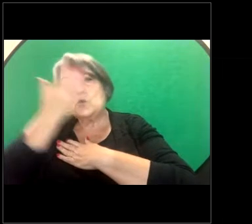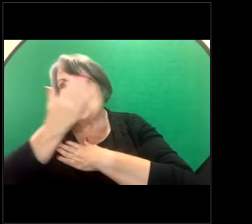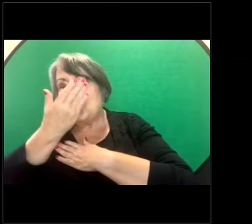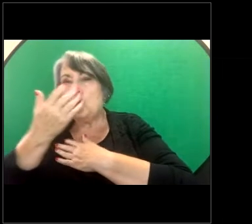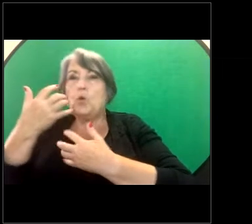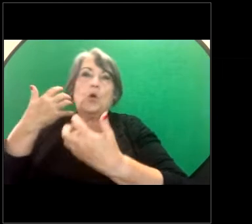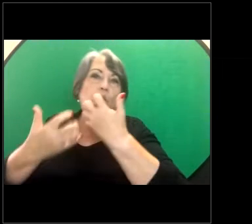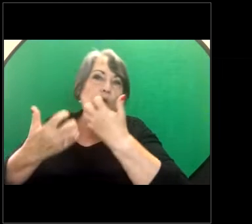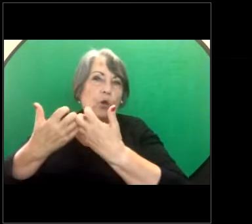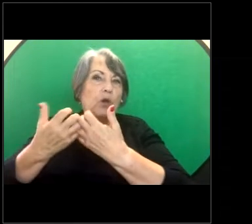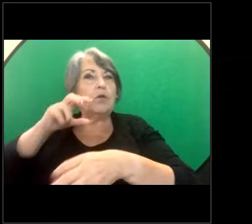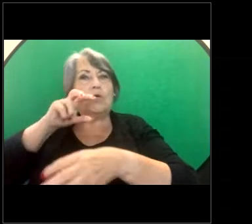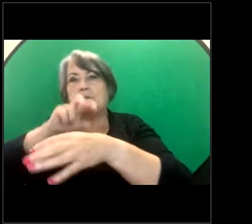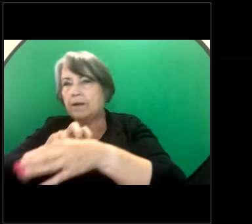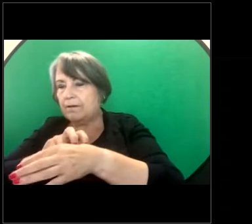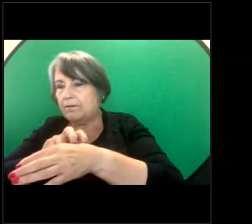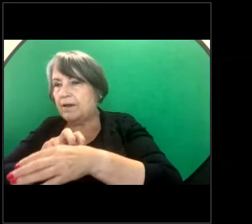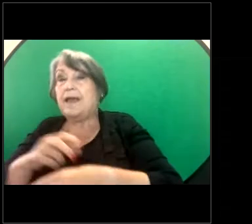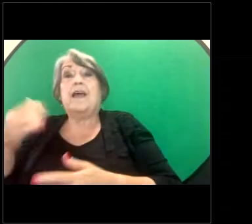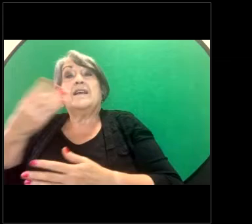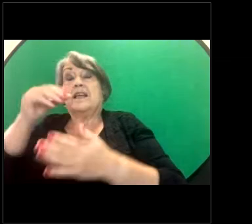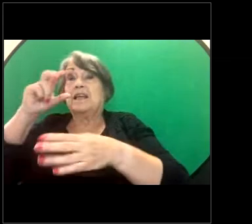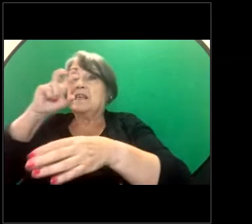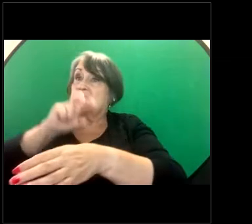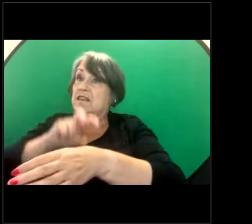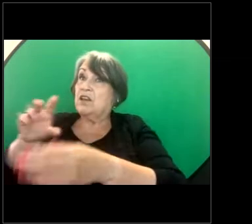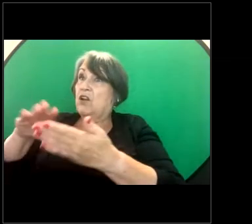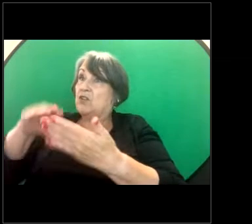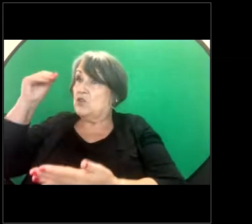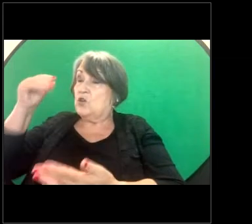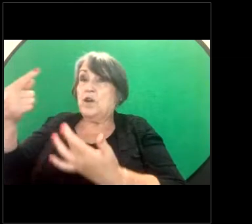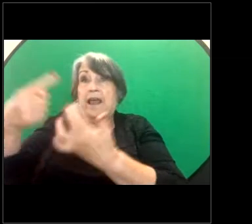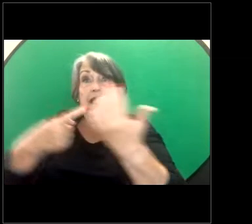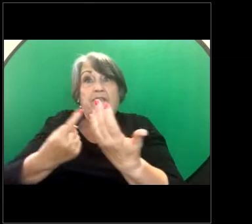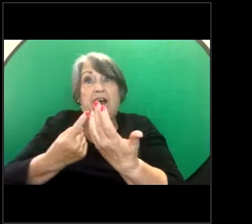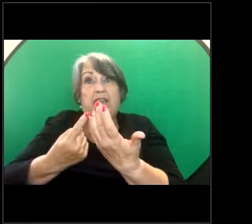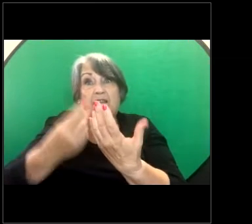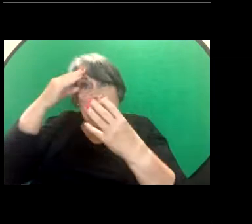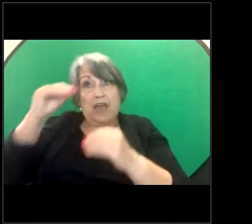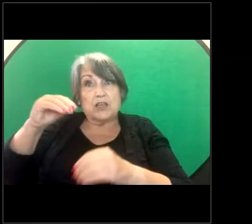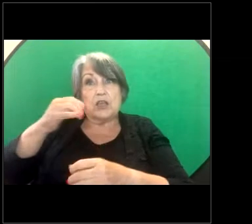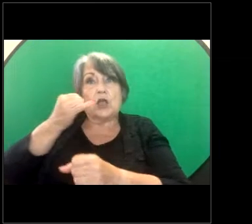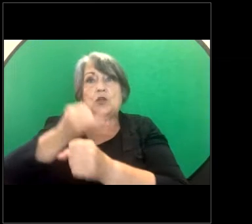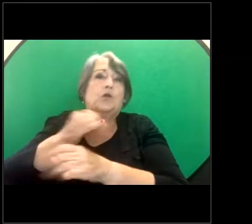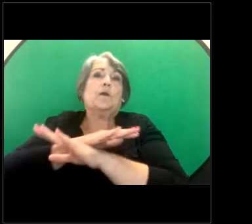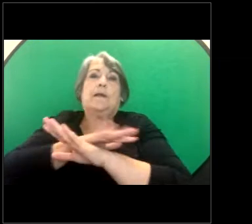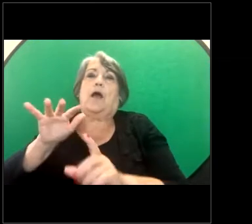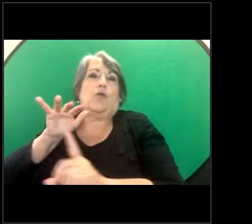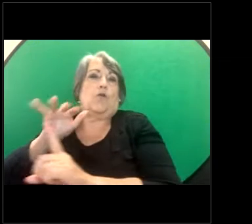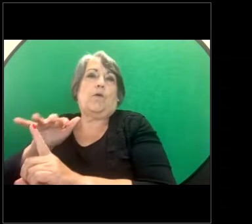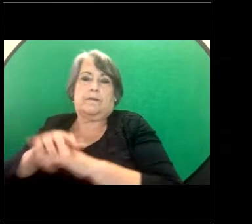some circumstances staff and students of other educational institutions. Also goods and service